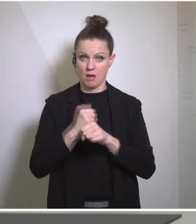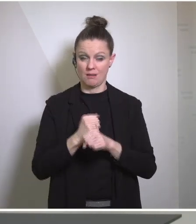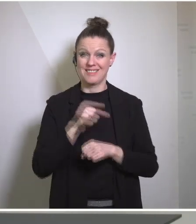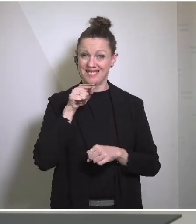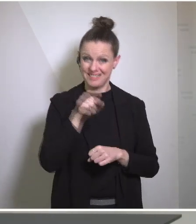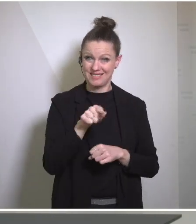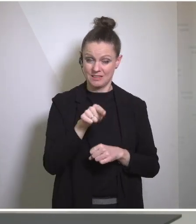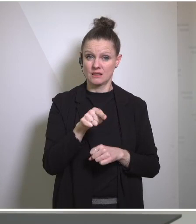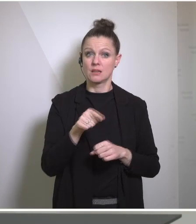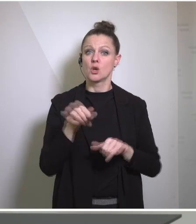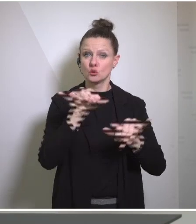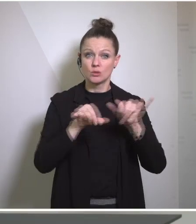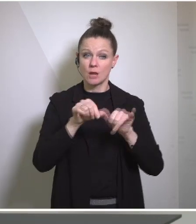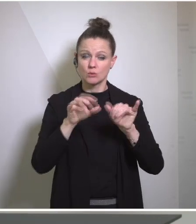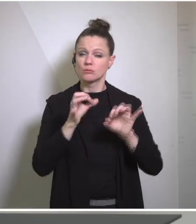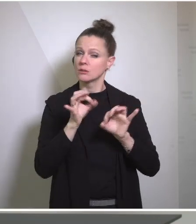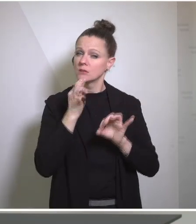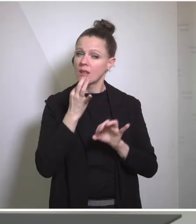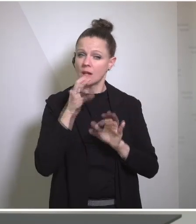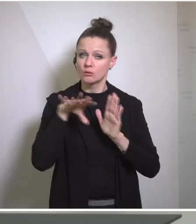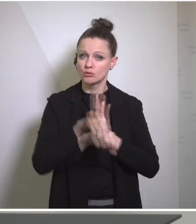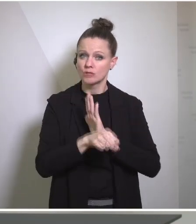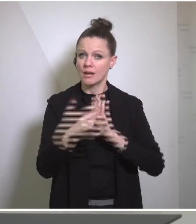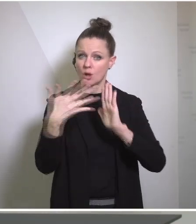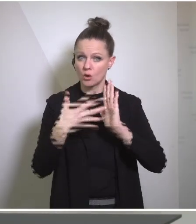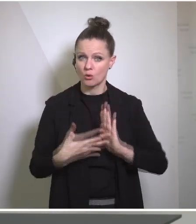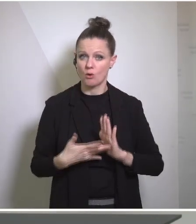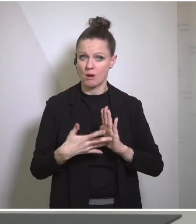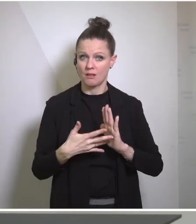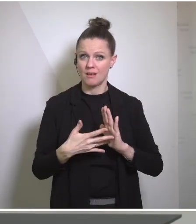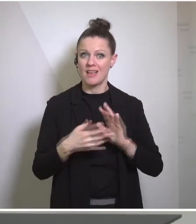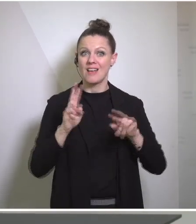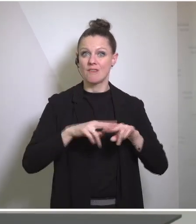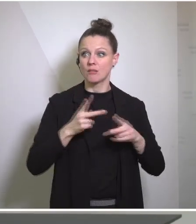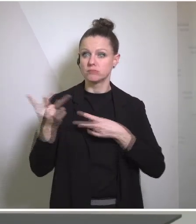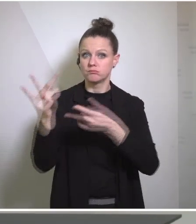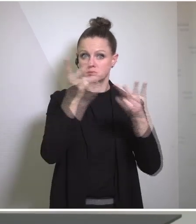controlled is one of the most effective ways to make sure that they're not illicitly transferred